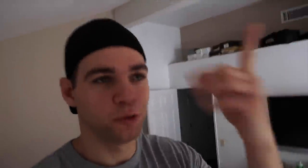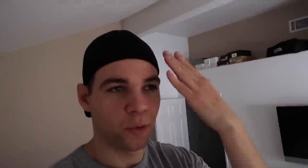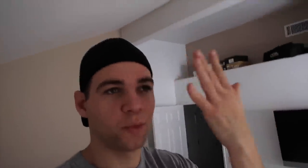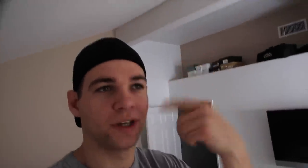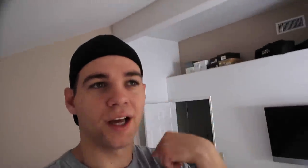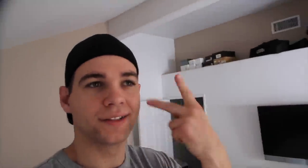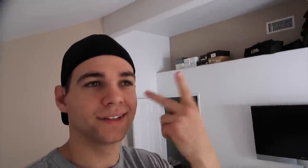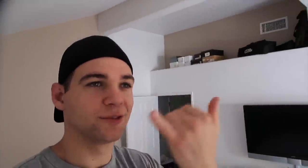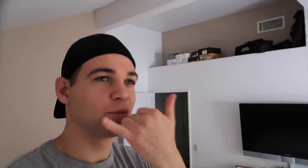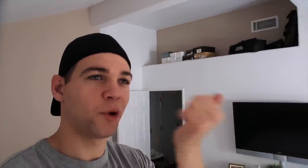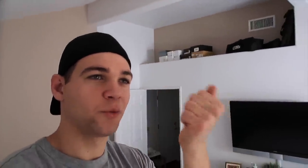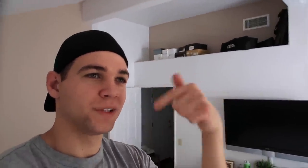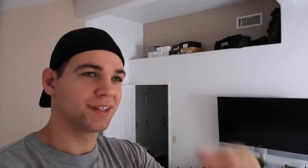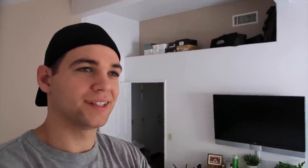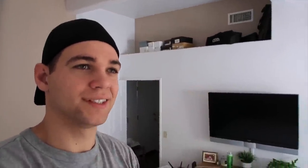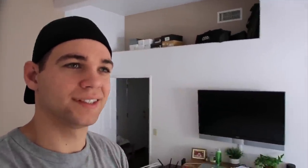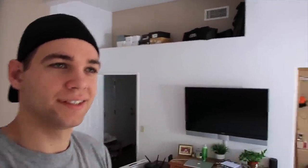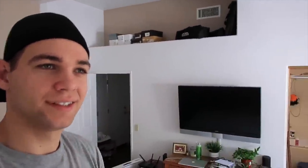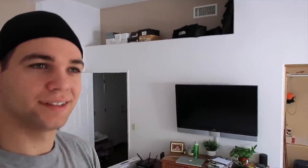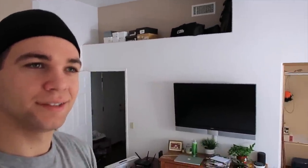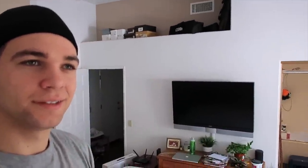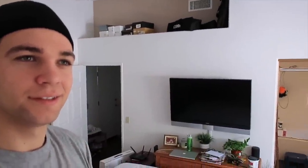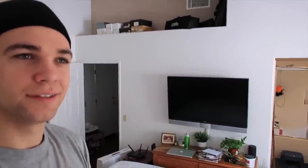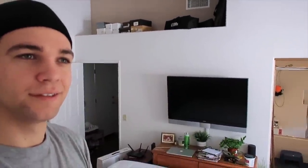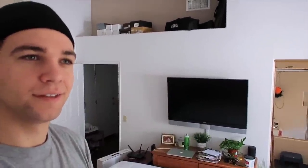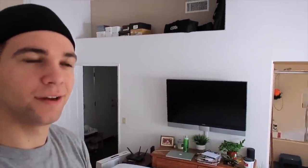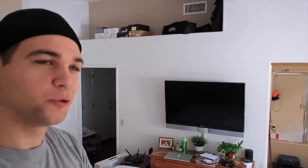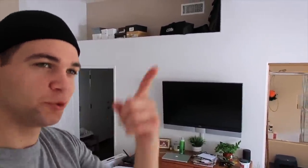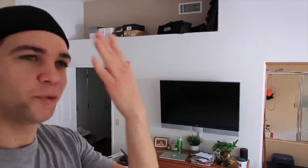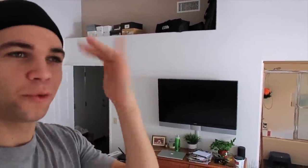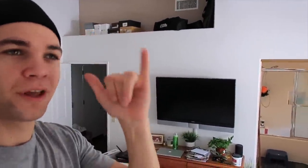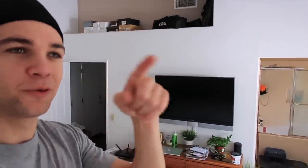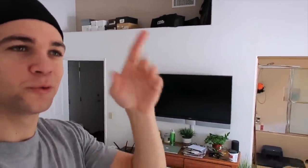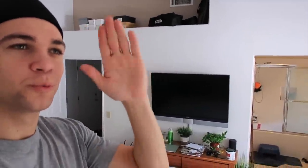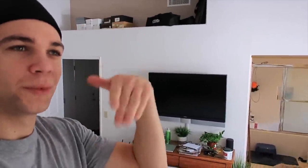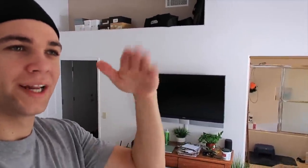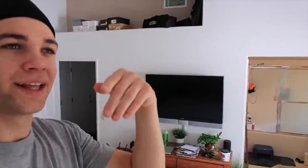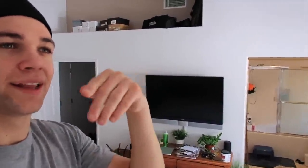R: You know what I see wrong with this? E: what? You know you're painting